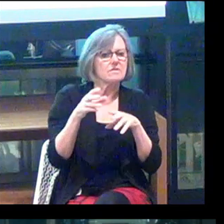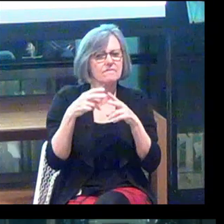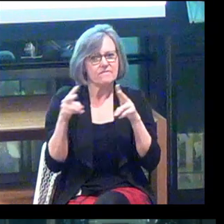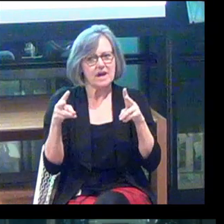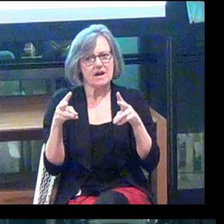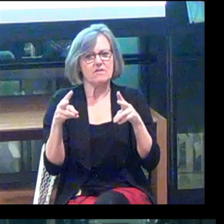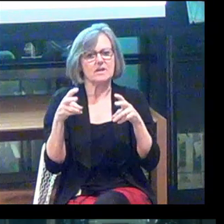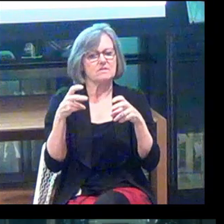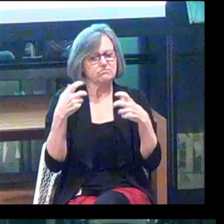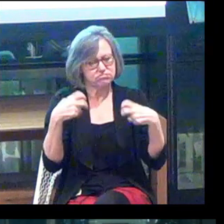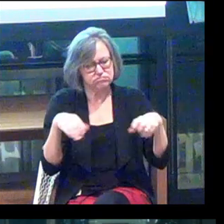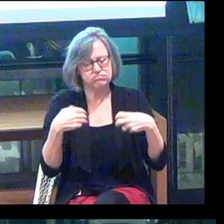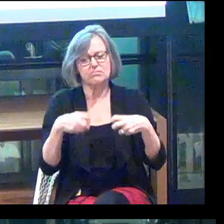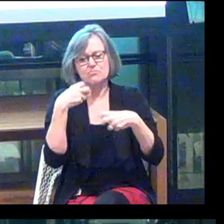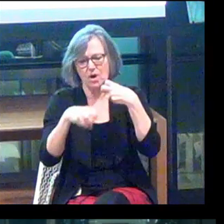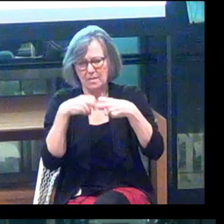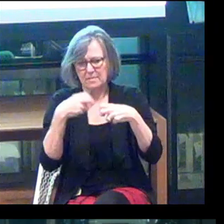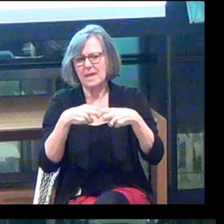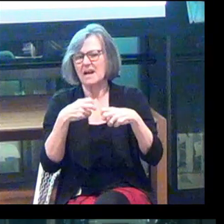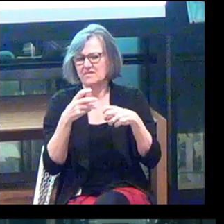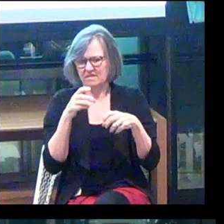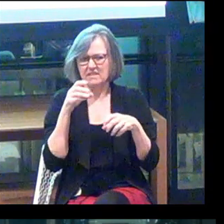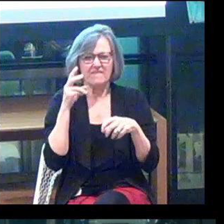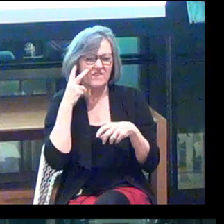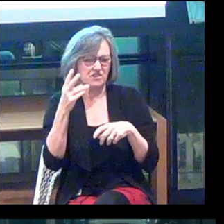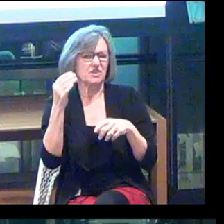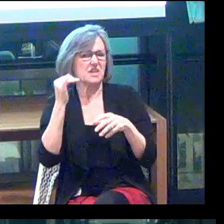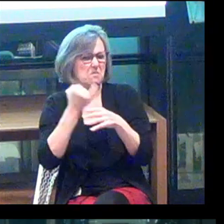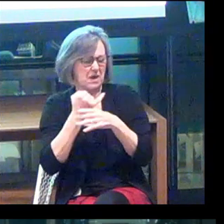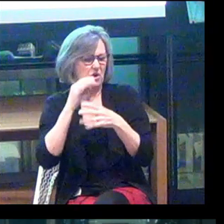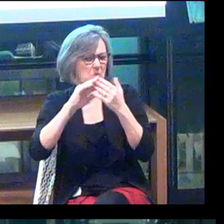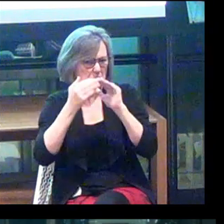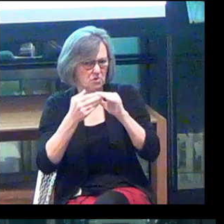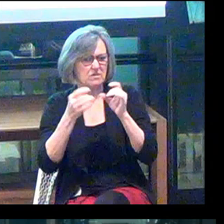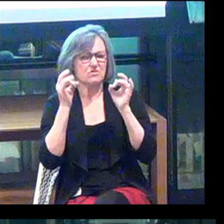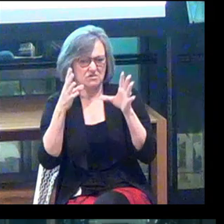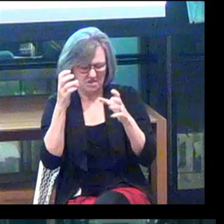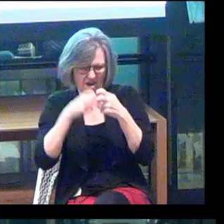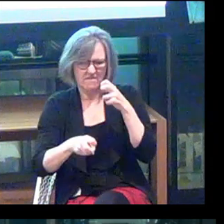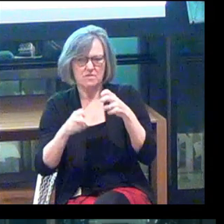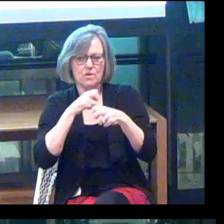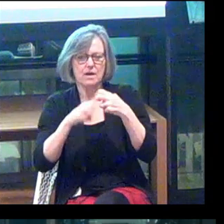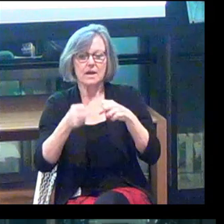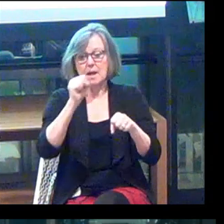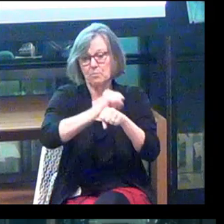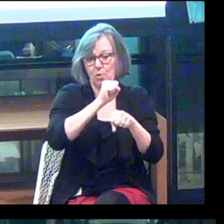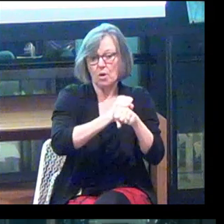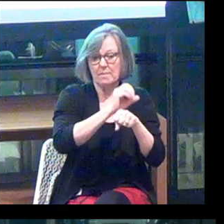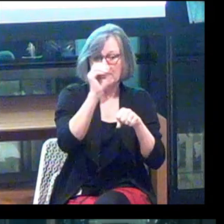problems that persist within the visually impaired community. Our employment rate is 40%.